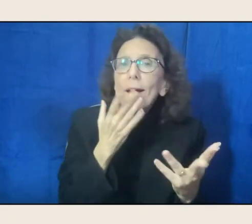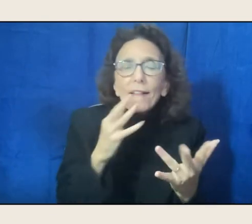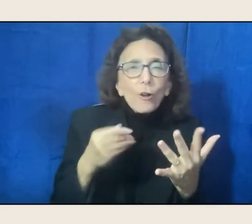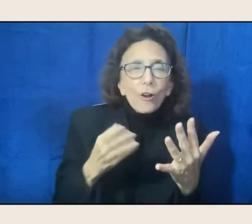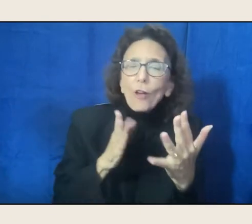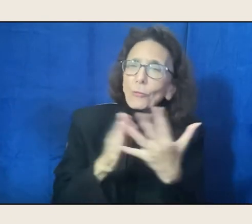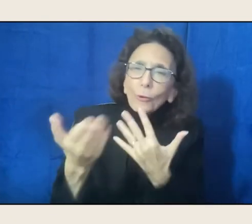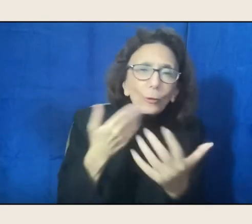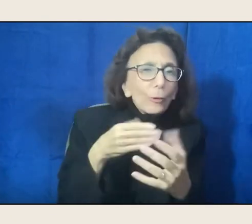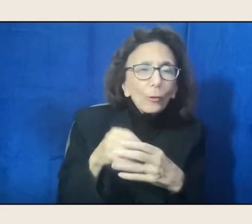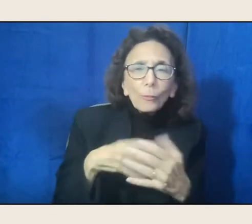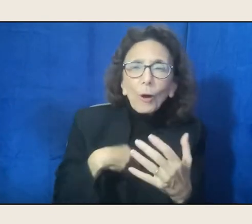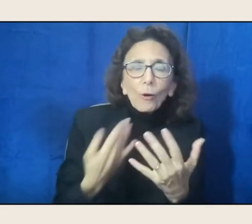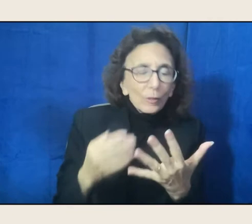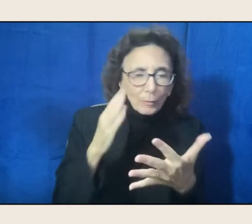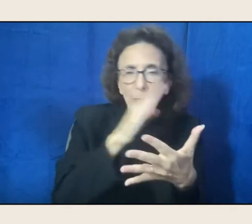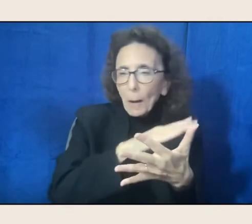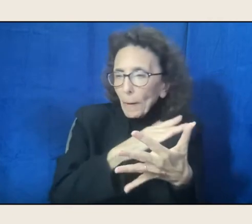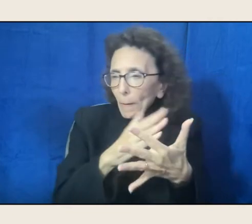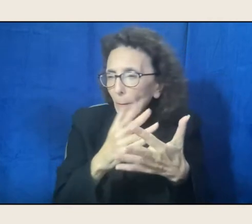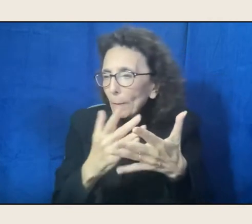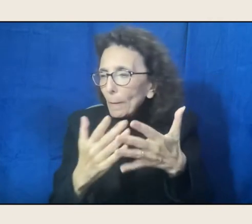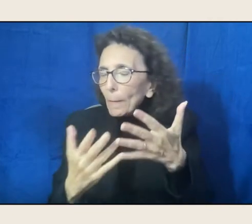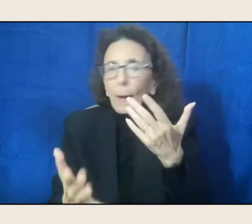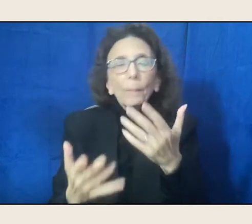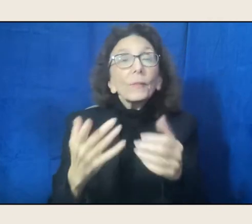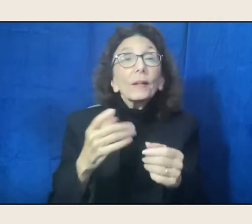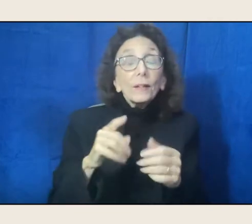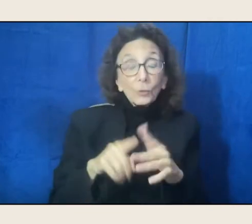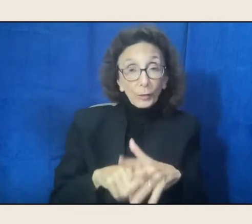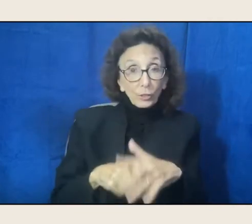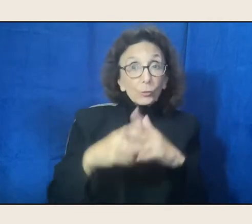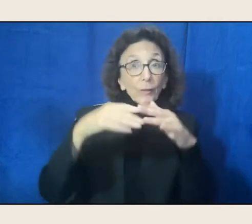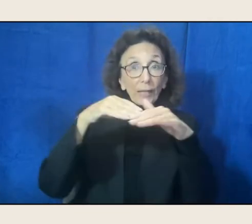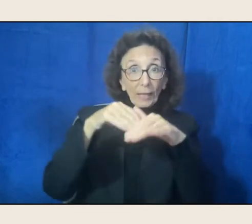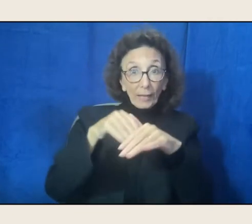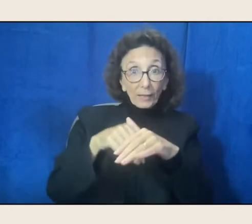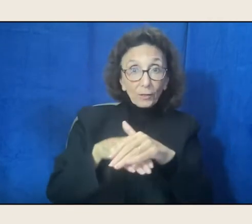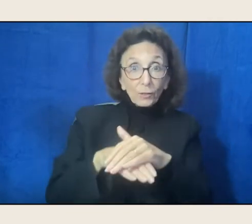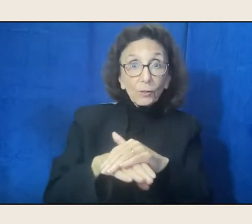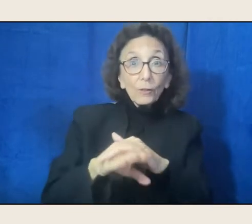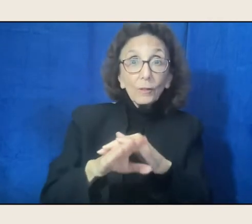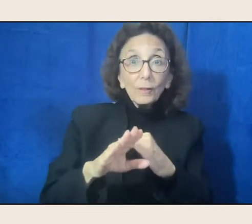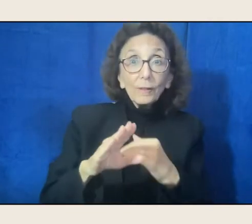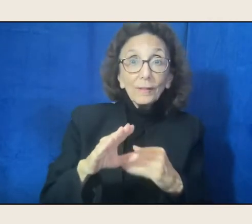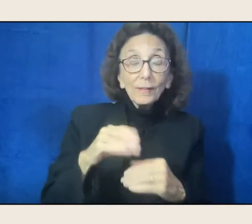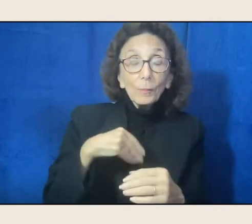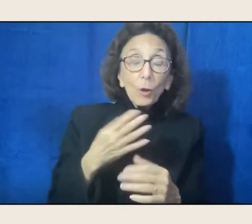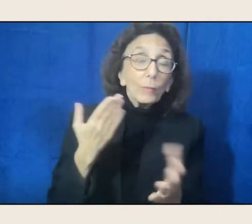And so, when you enter the poem by the title or, maybe you start in the middle,